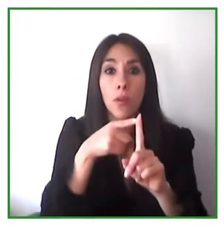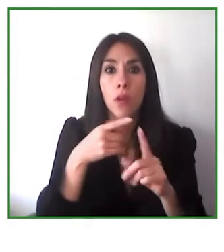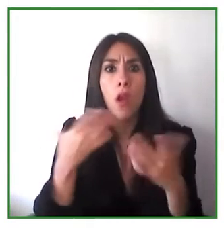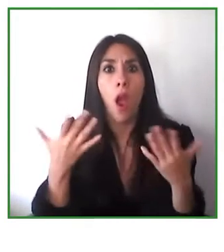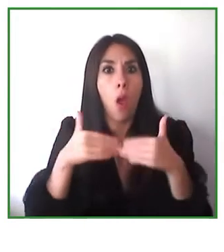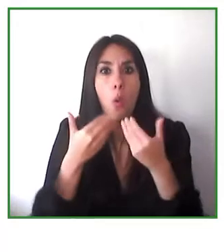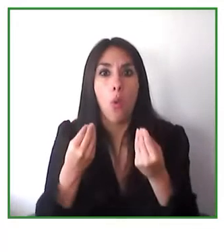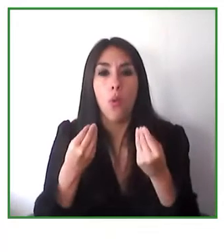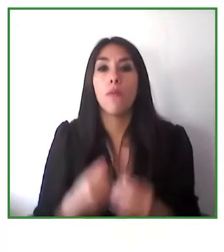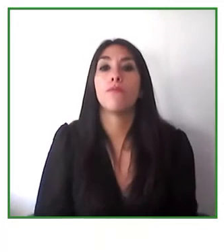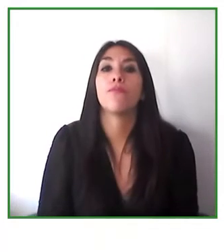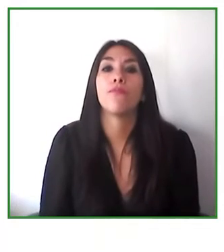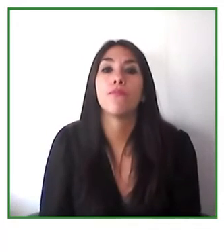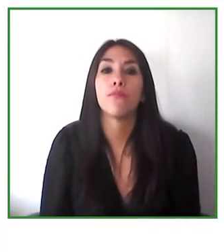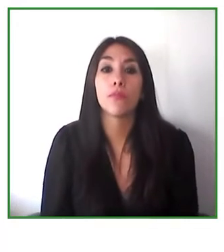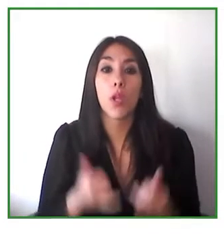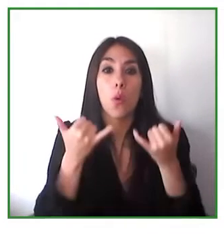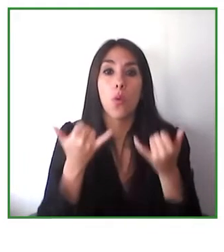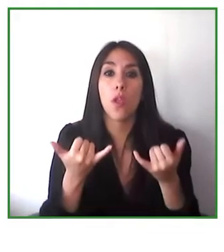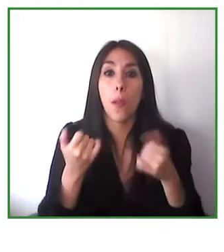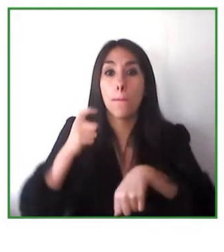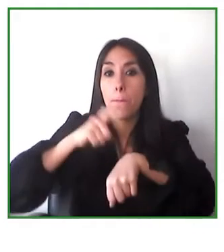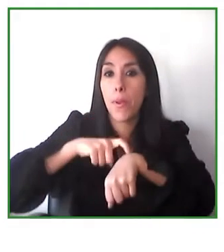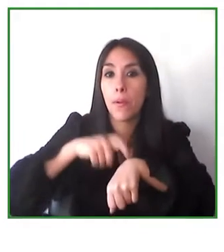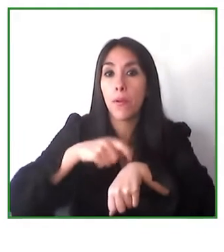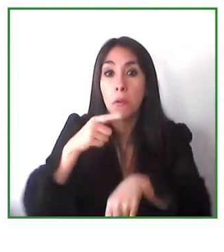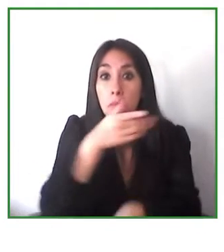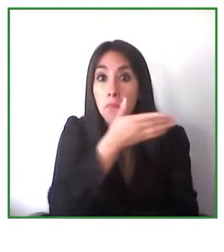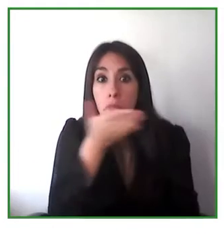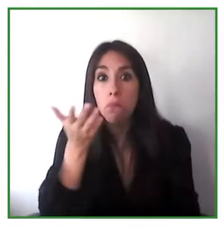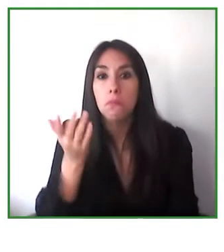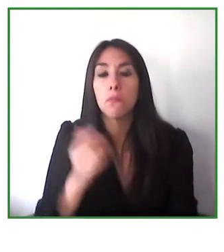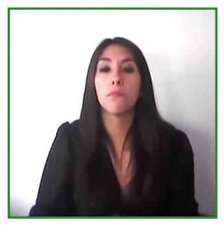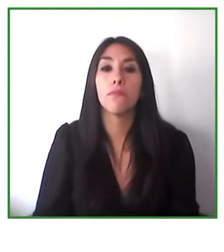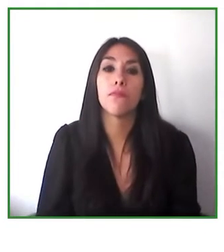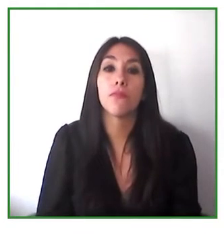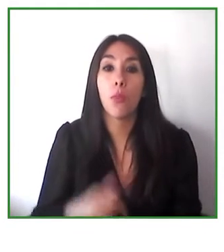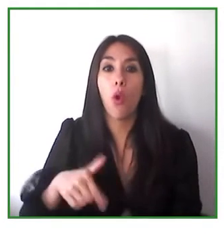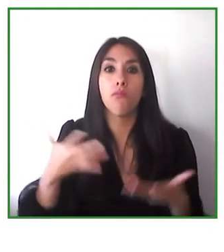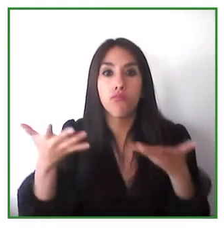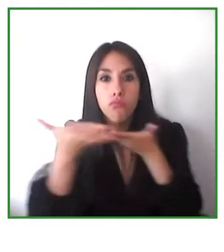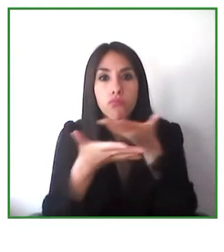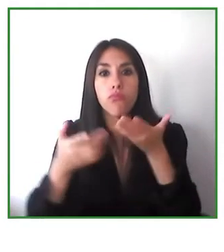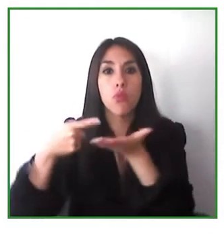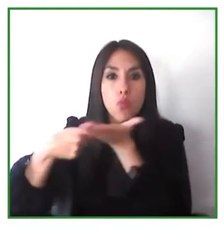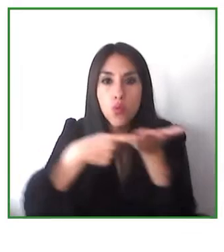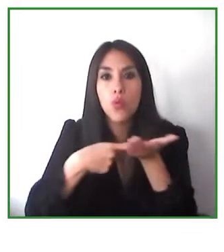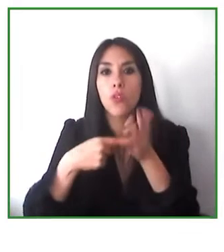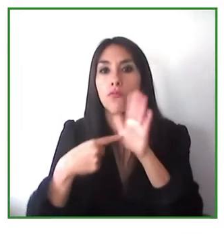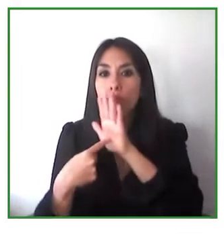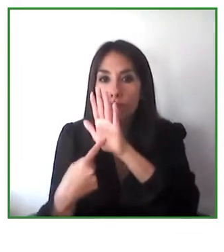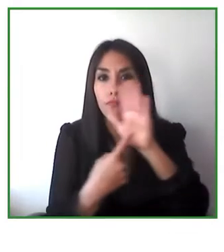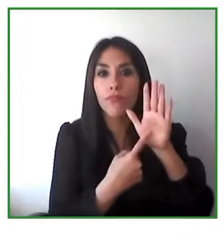to provide a space for them so they can share their work their replication plans